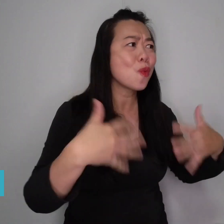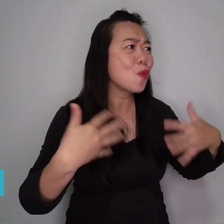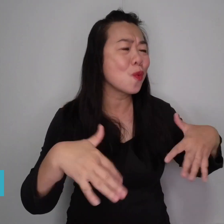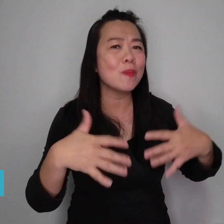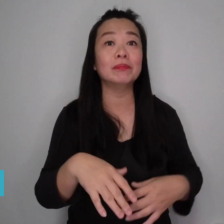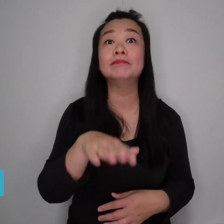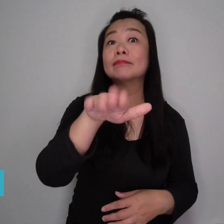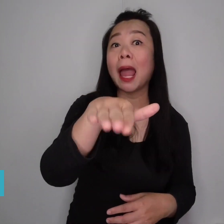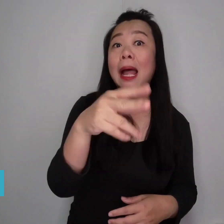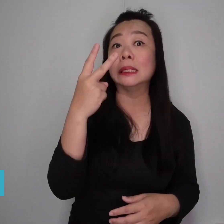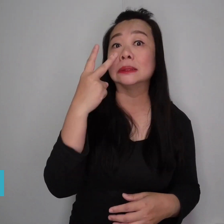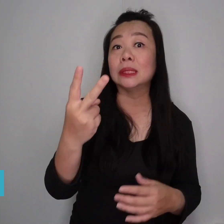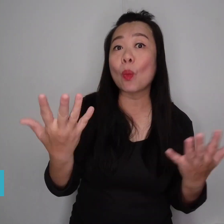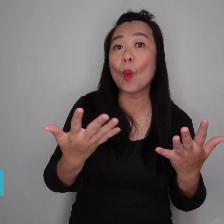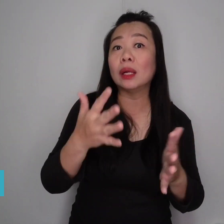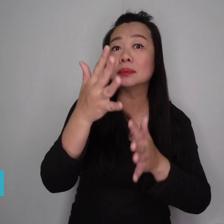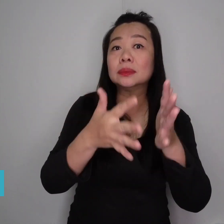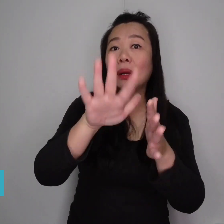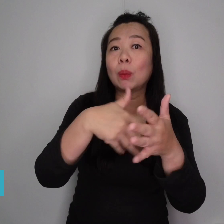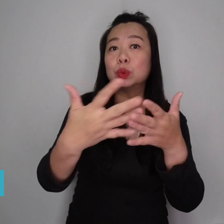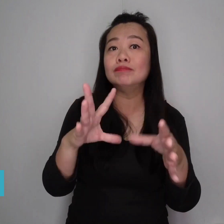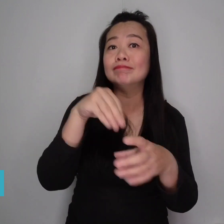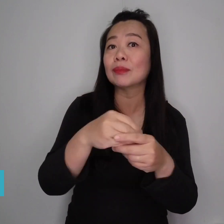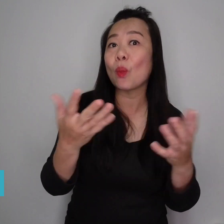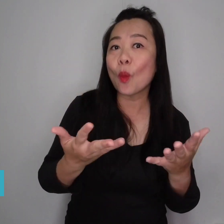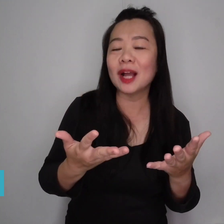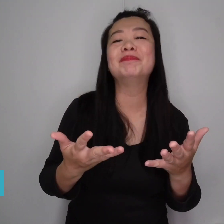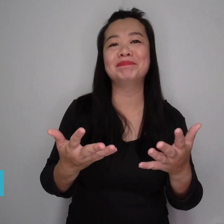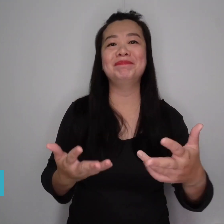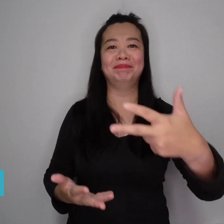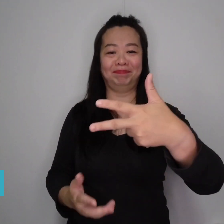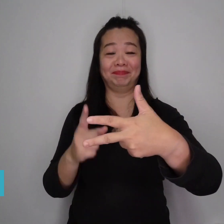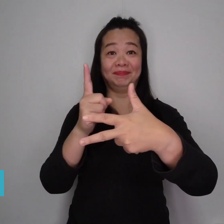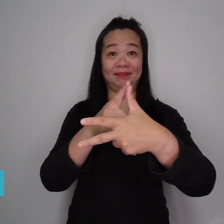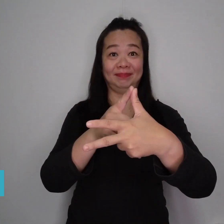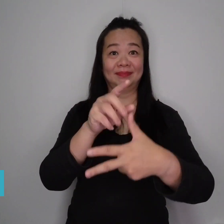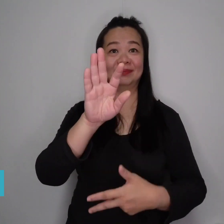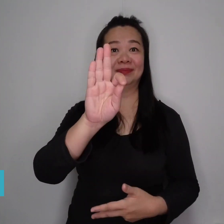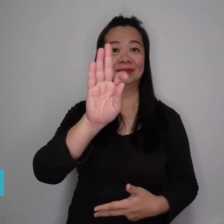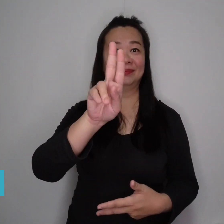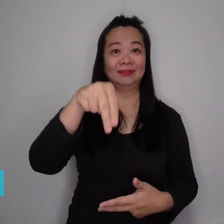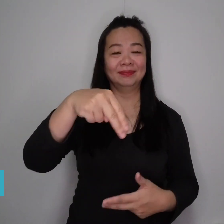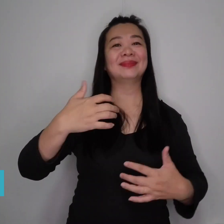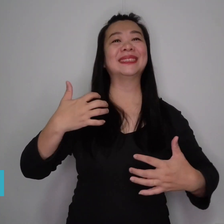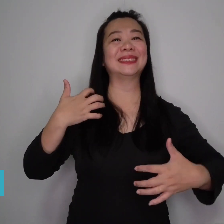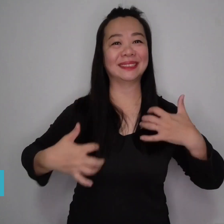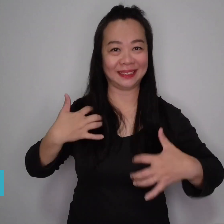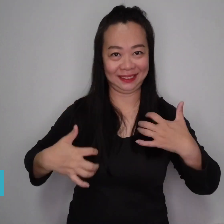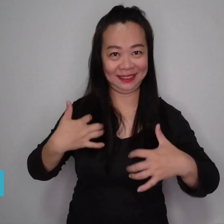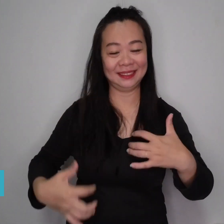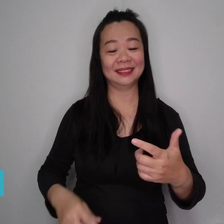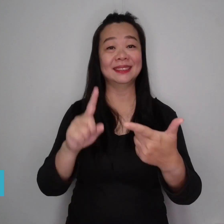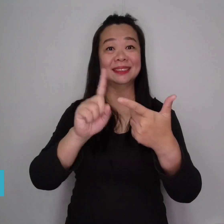What words did they use in sign language? They used three signs: